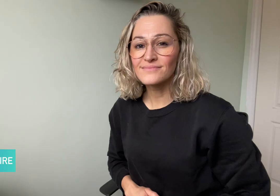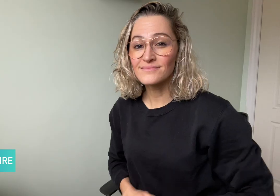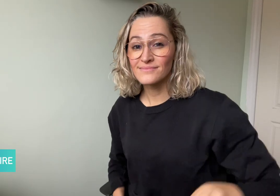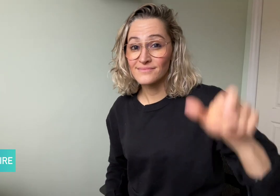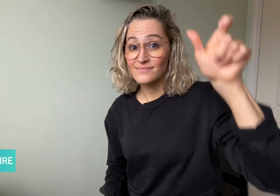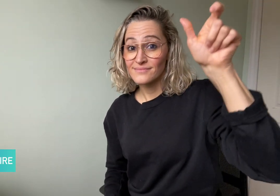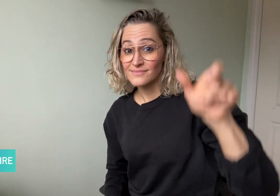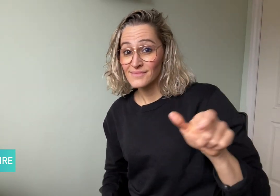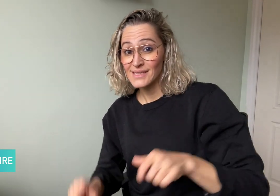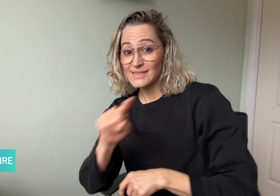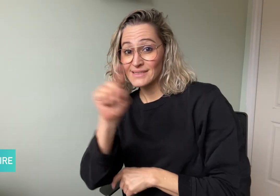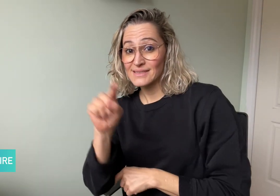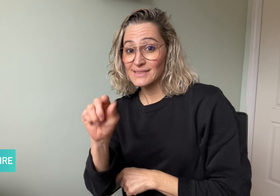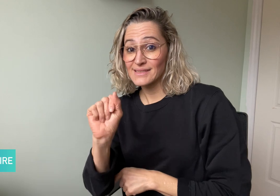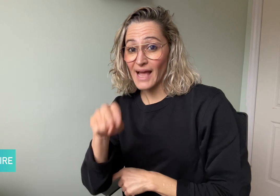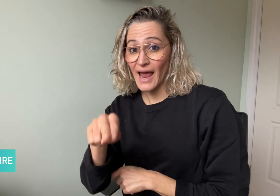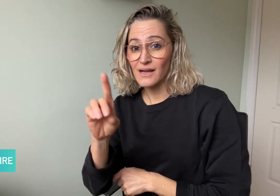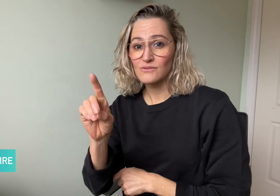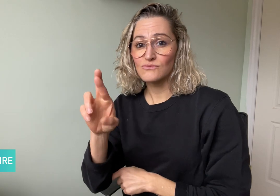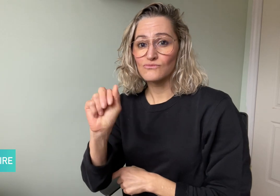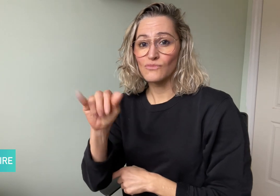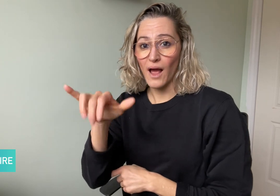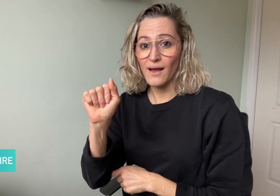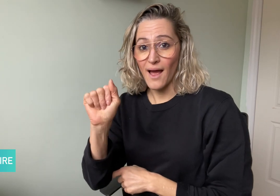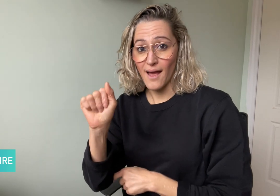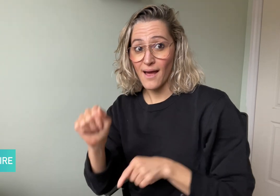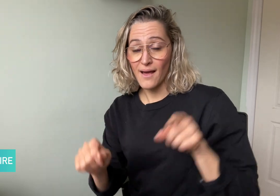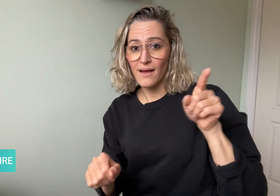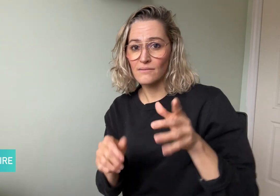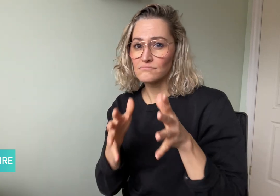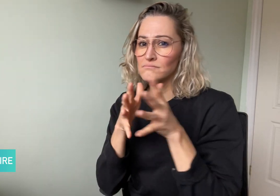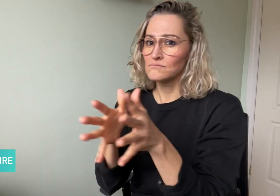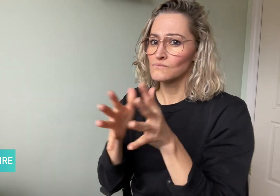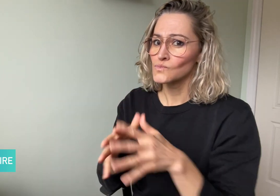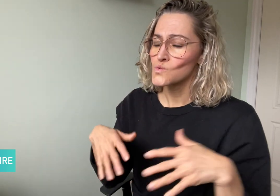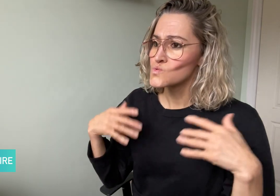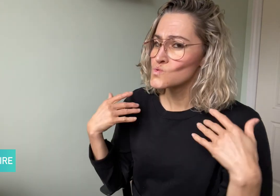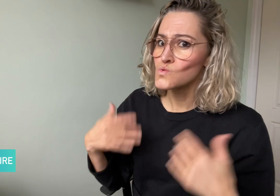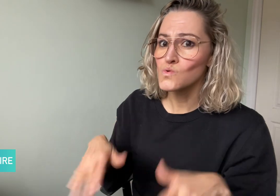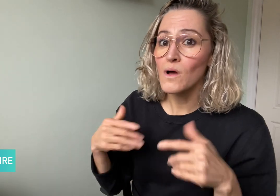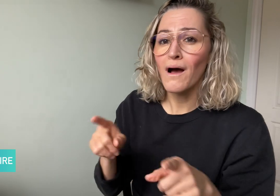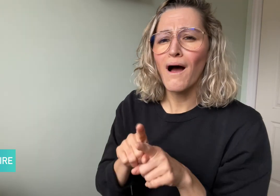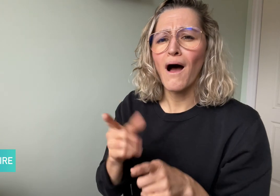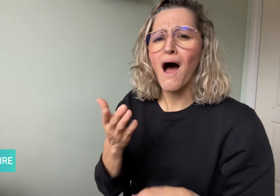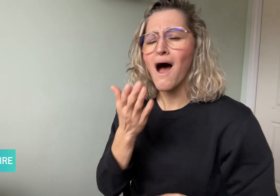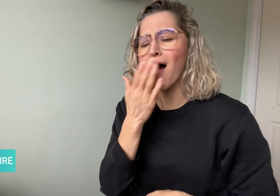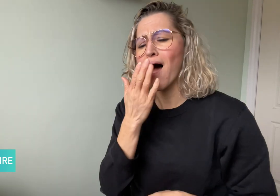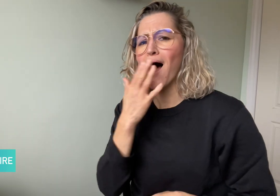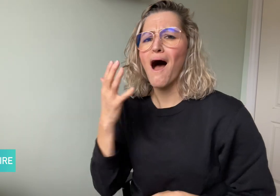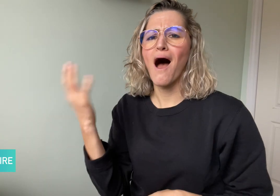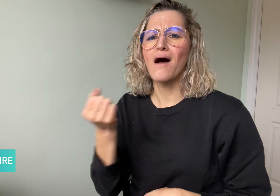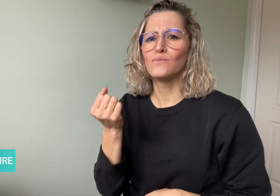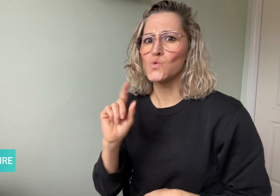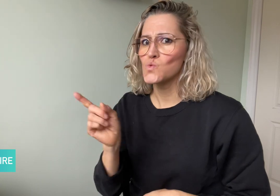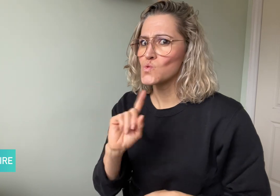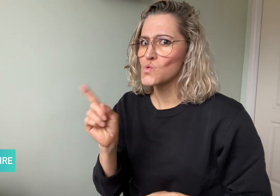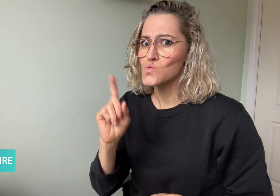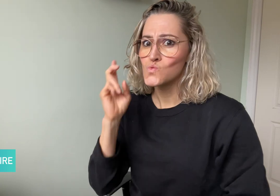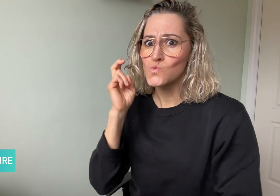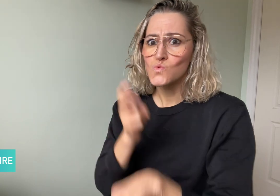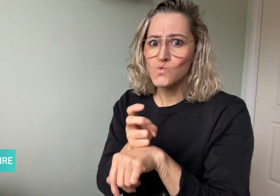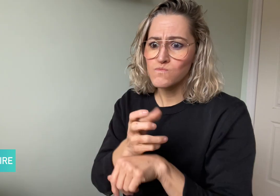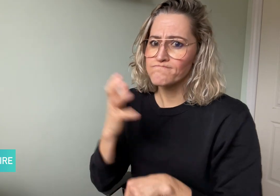ZanDraya explained it was not easy to get CDL as many employers